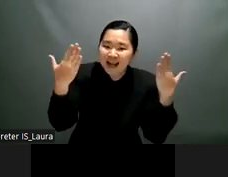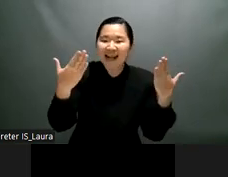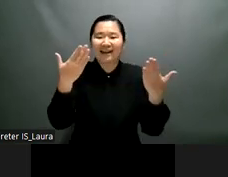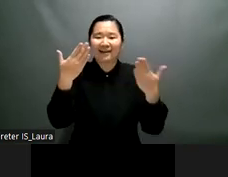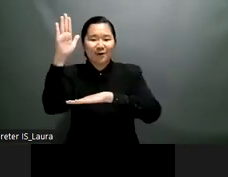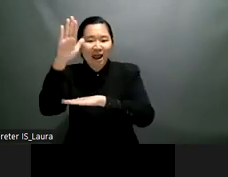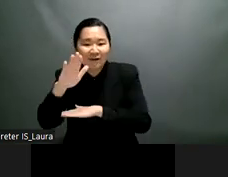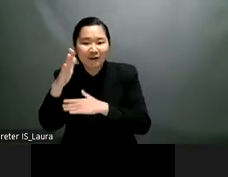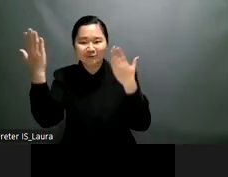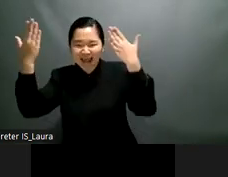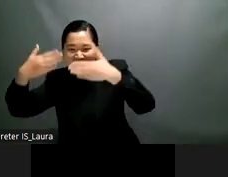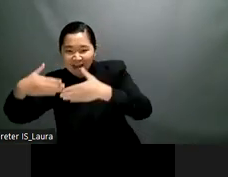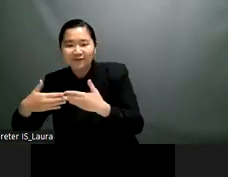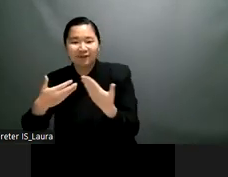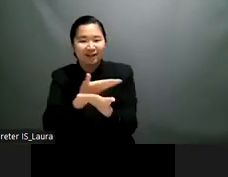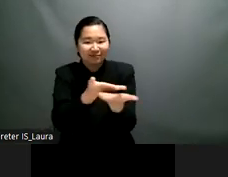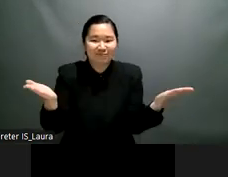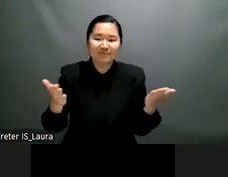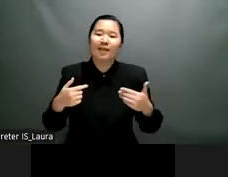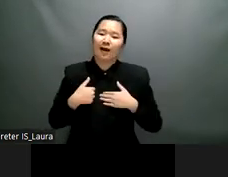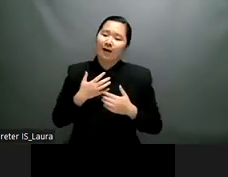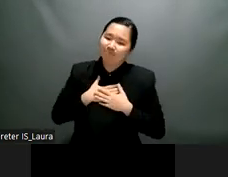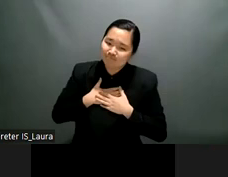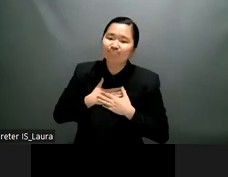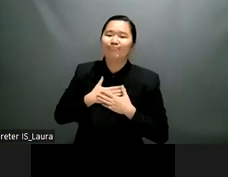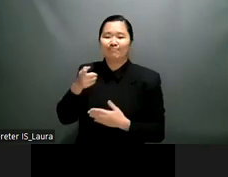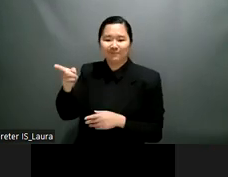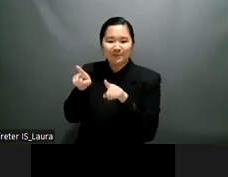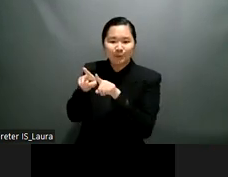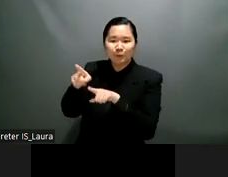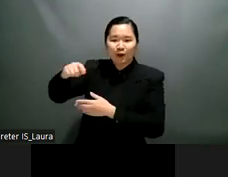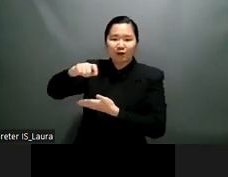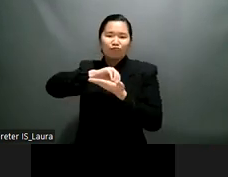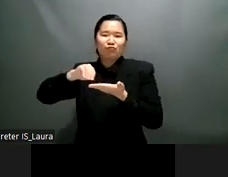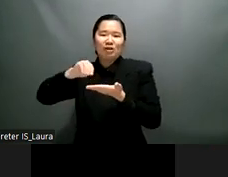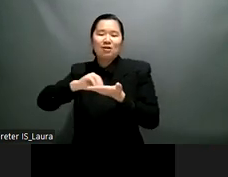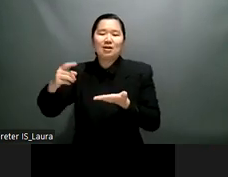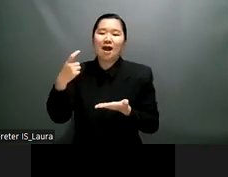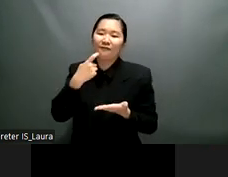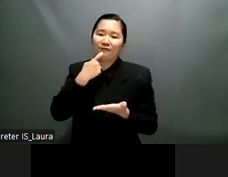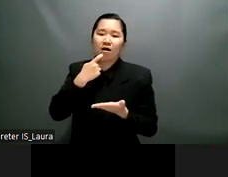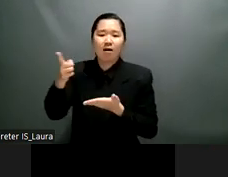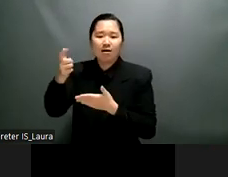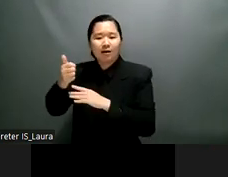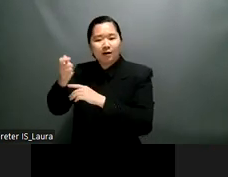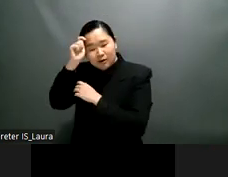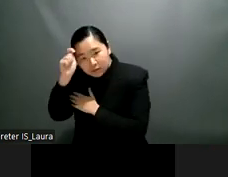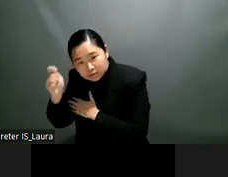president of the europe of the federation of federation of deaf dear colleague joseph mori